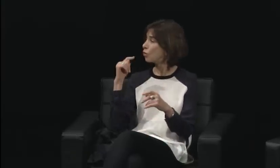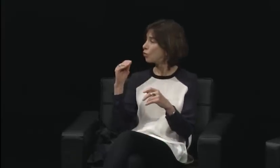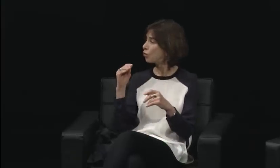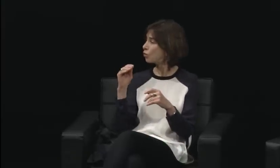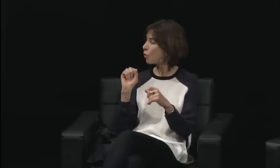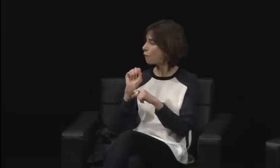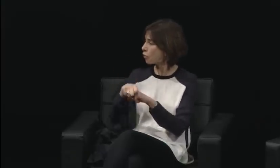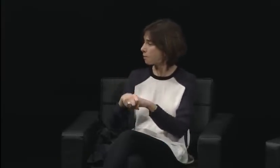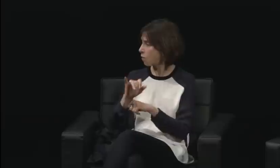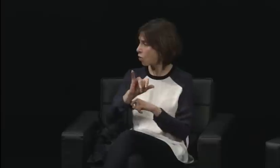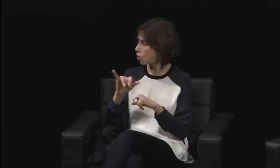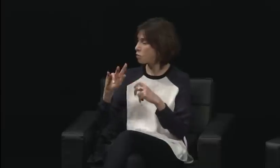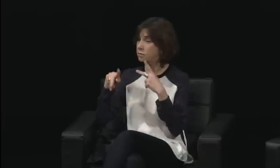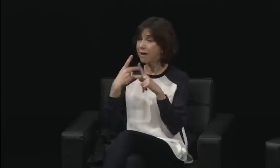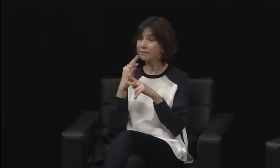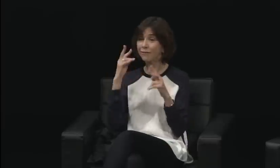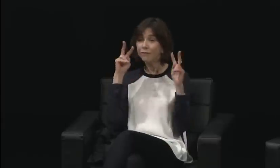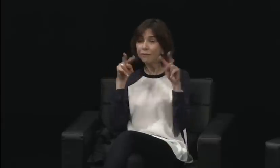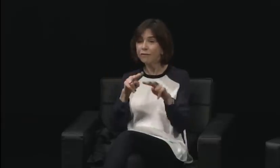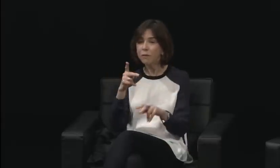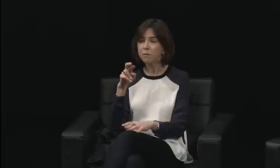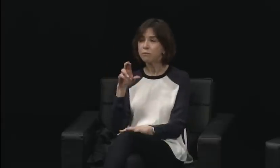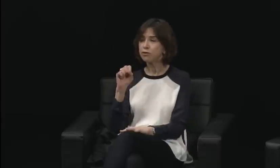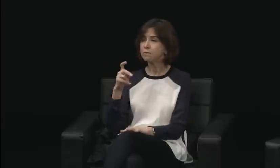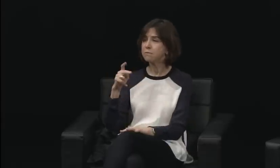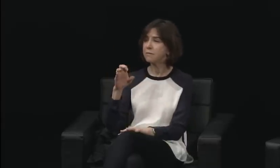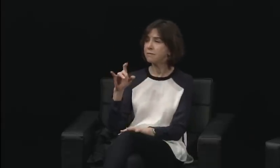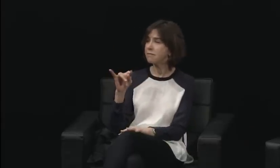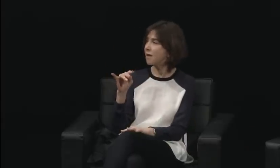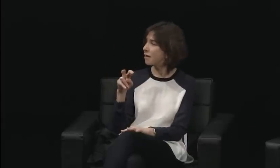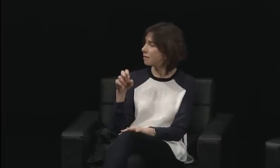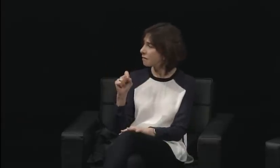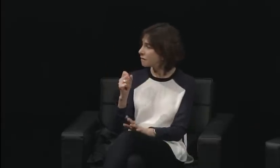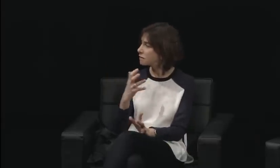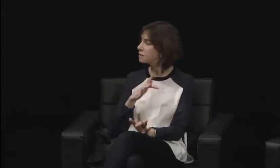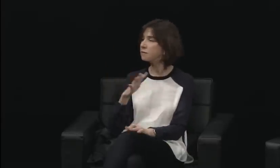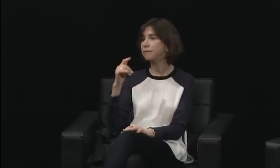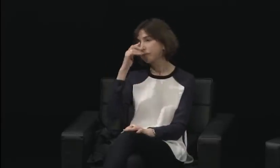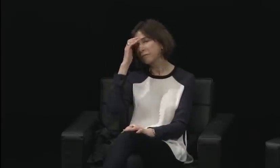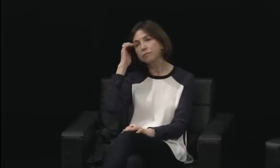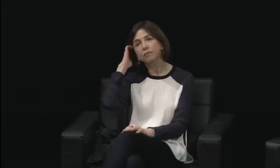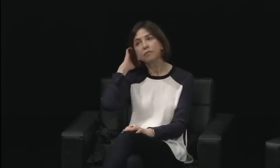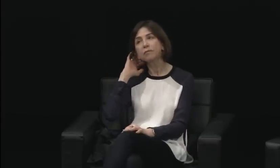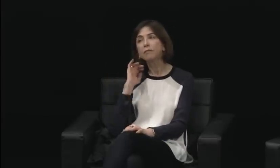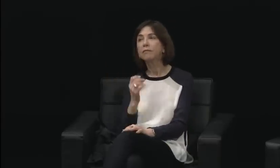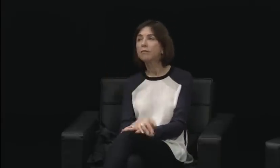could be done differently by women. Yeah, I think we were trying